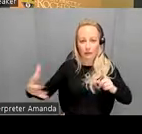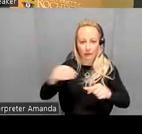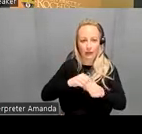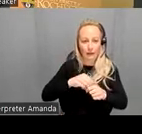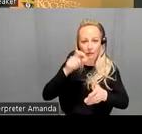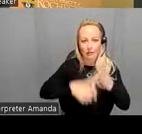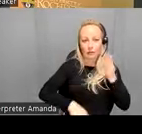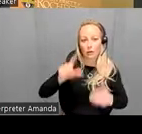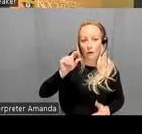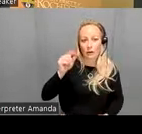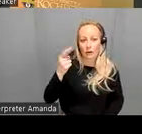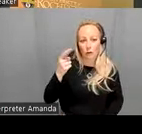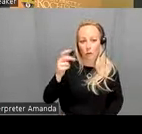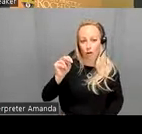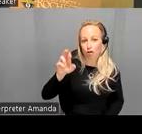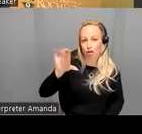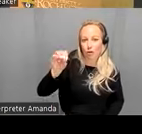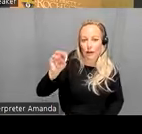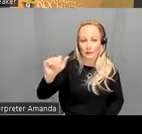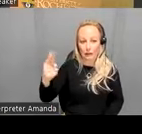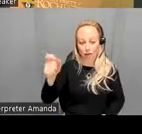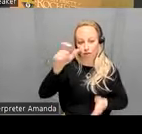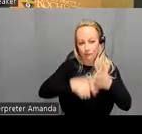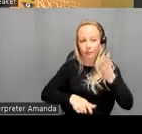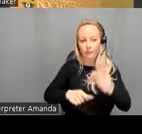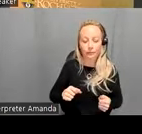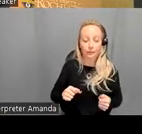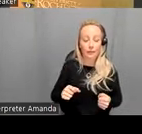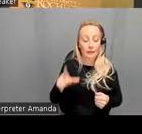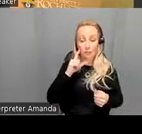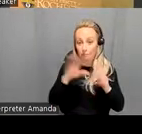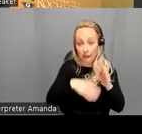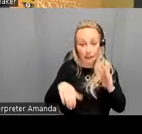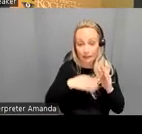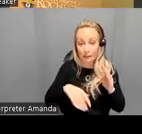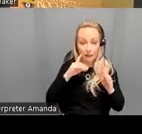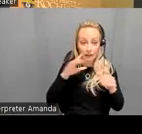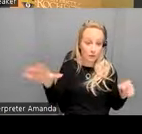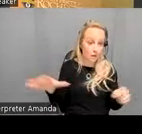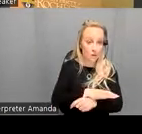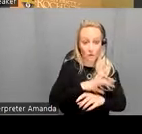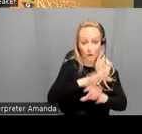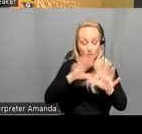and their image uh and so basically what we what this whole kind of series of steps gives you is